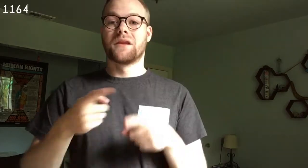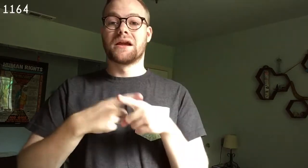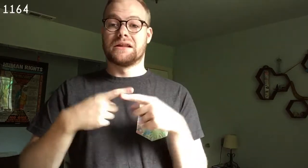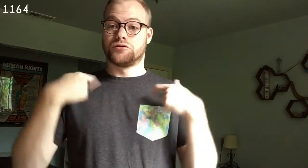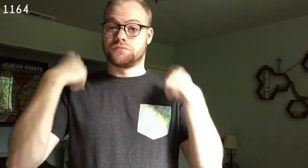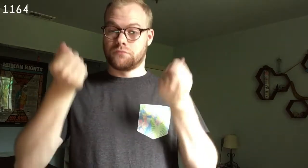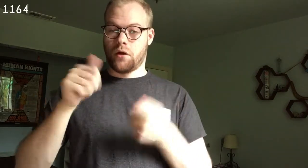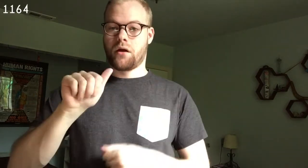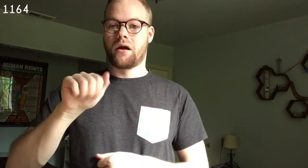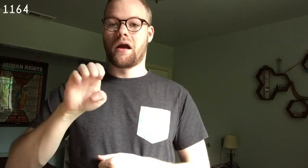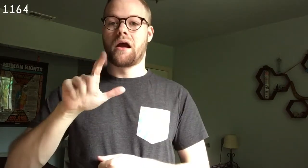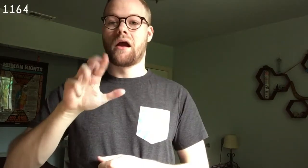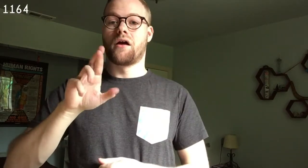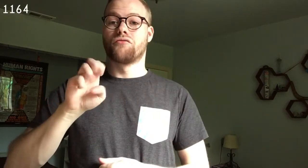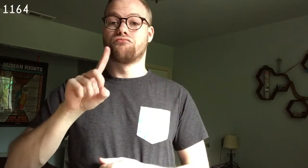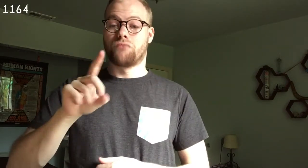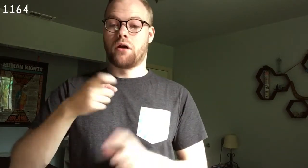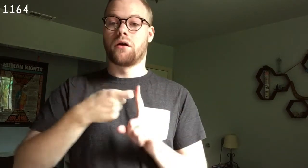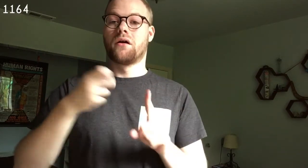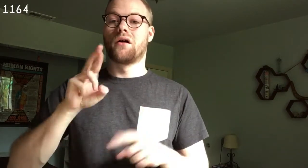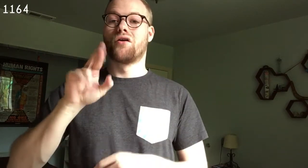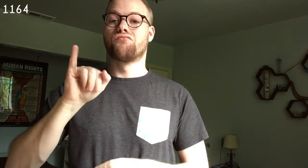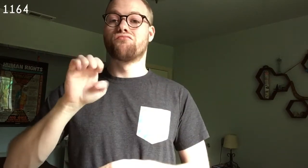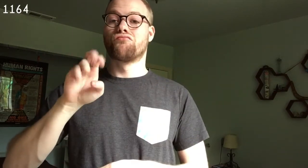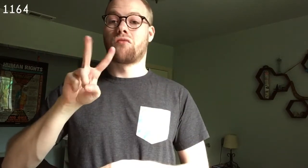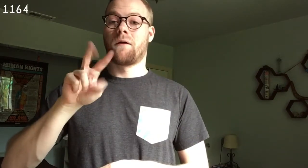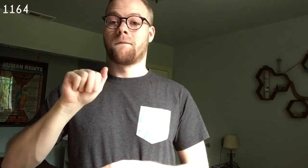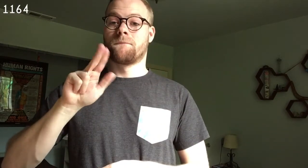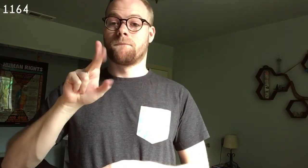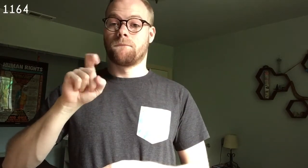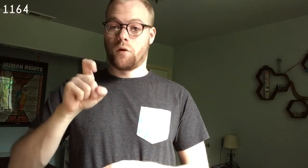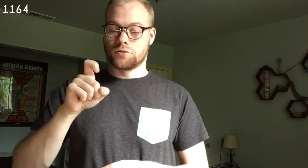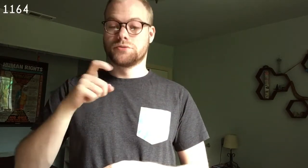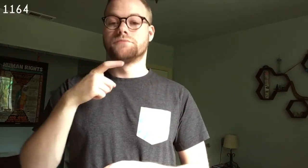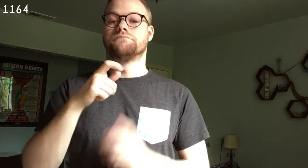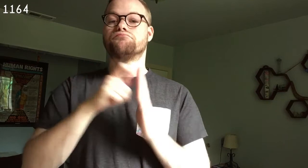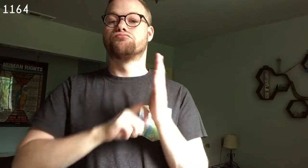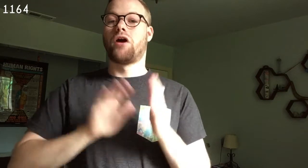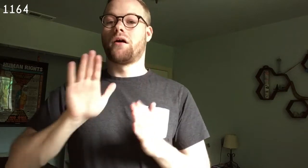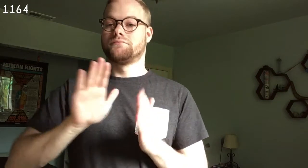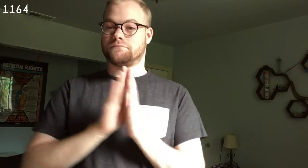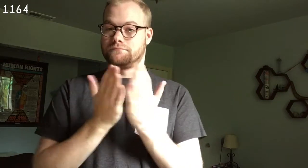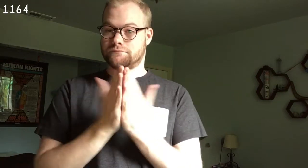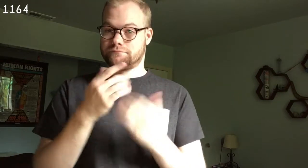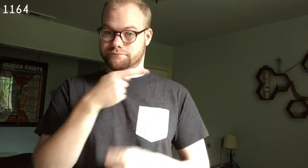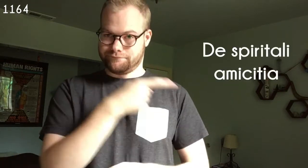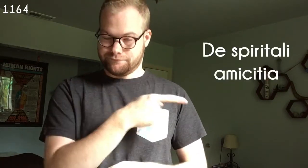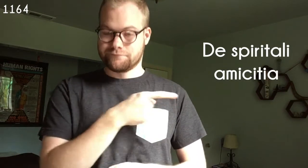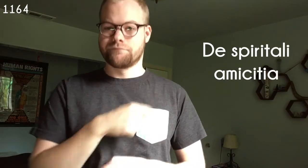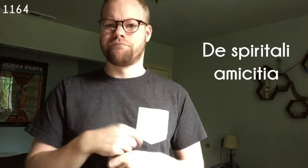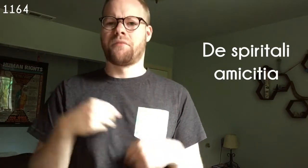1164 The English monk, Aelred of Rievaulx writes his De spiritali amicitia,